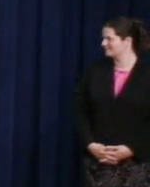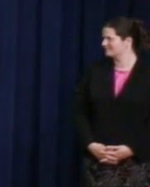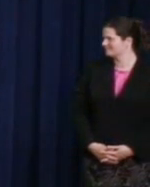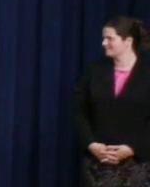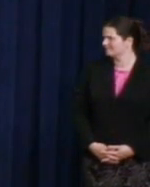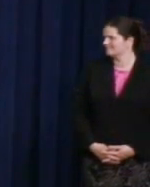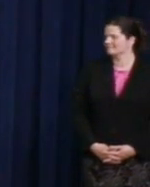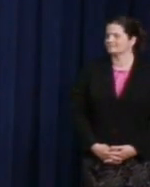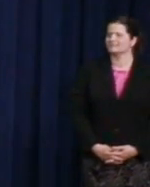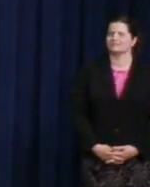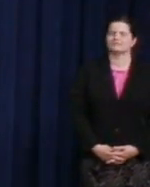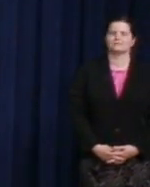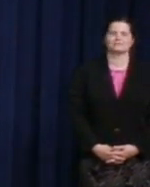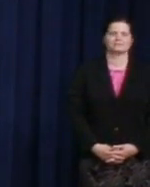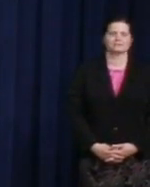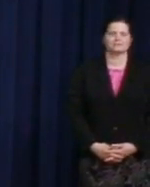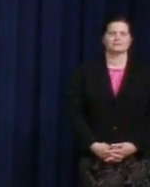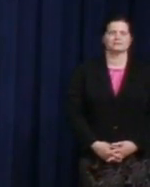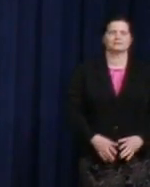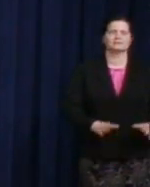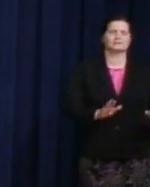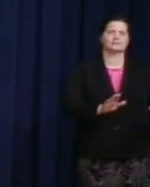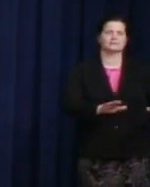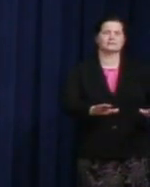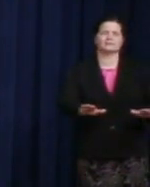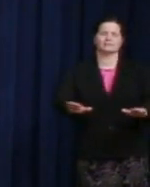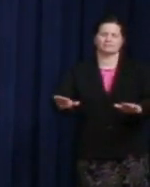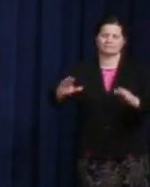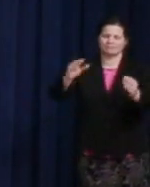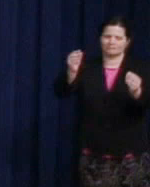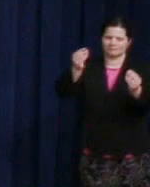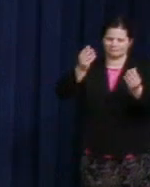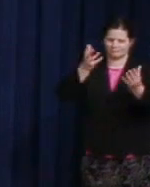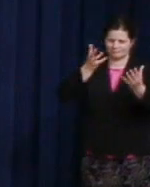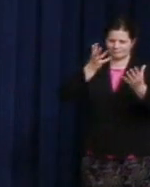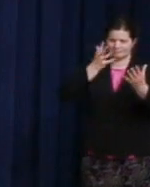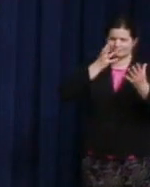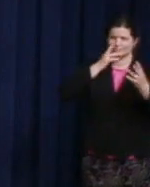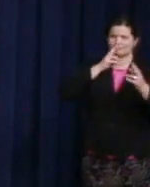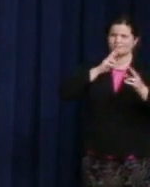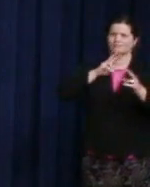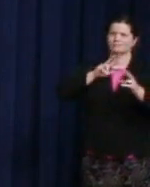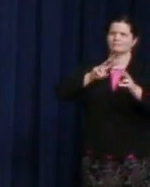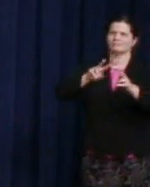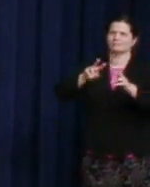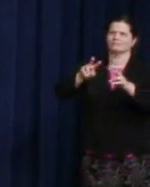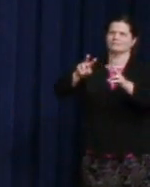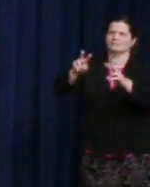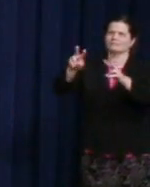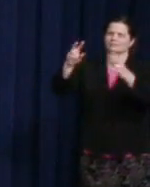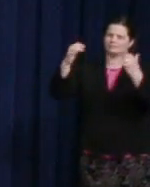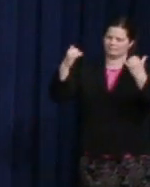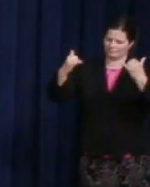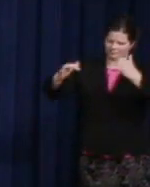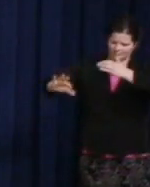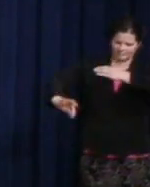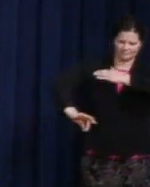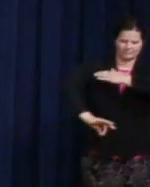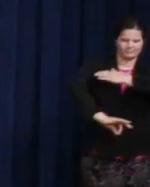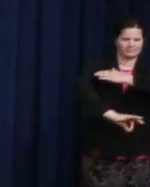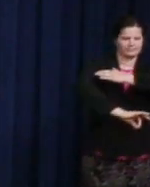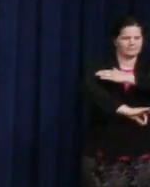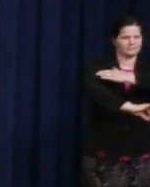Mary Lambert: Oh, say, can you see by the dawn's